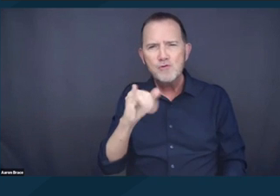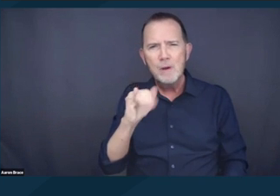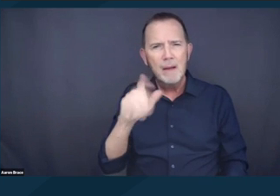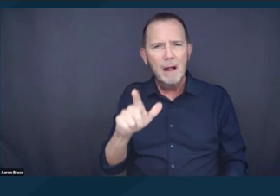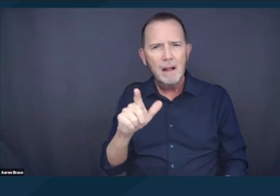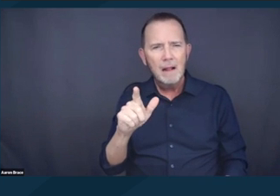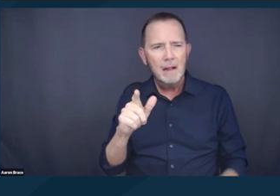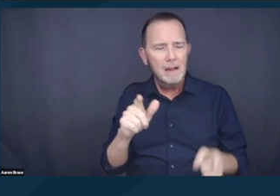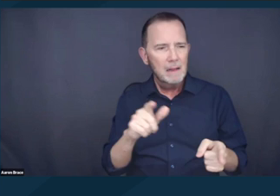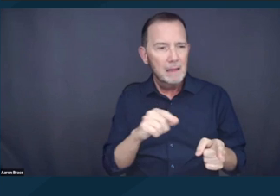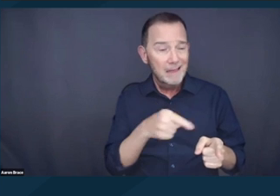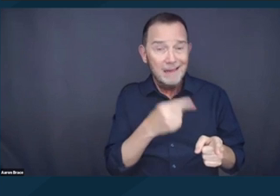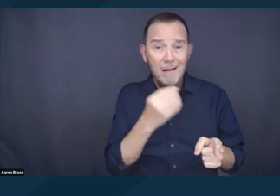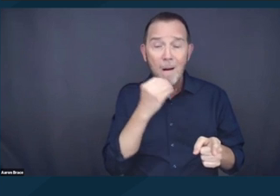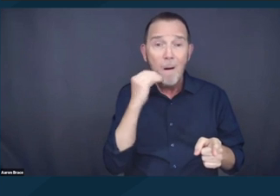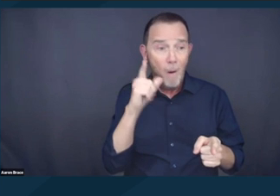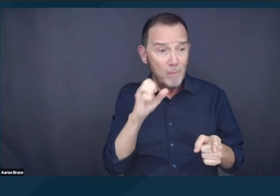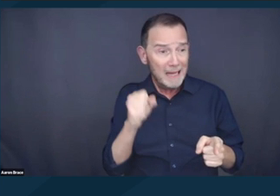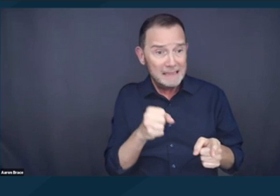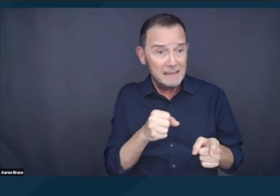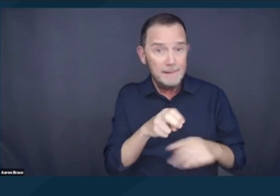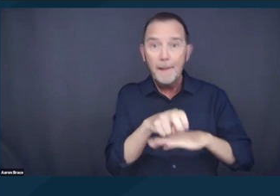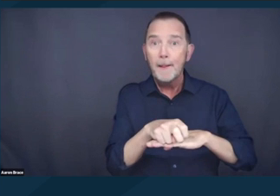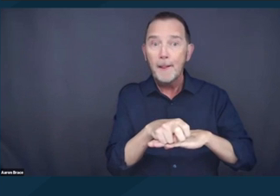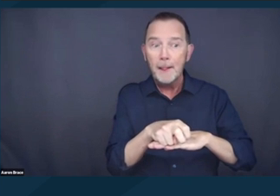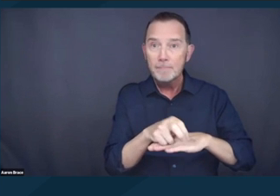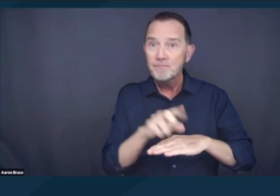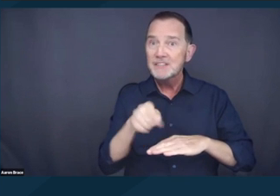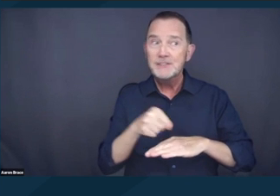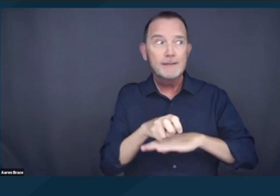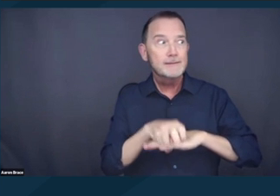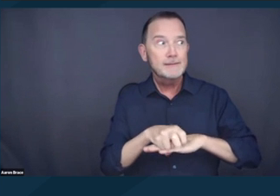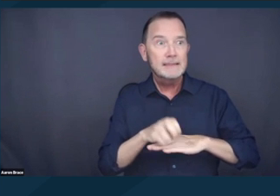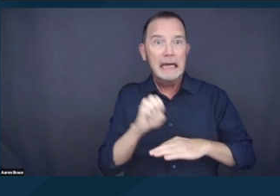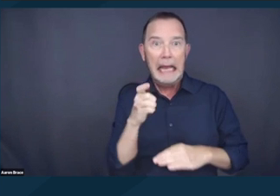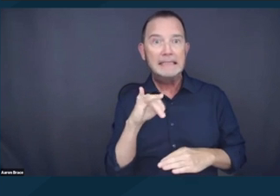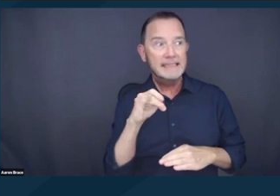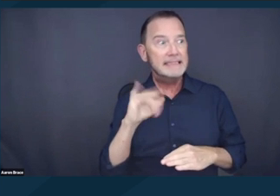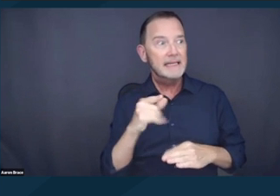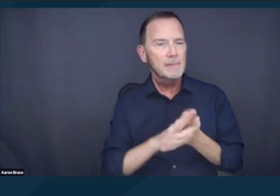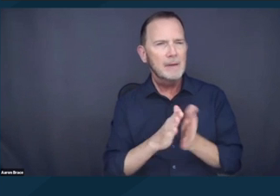just by existing in the community. She described them as unconscionable and unconstitutional.